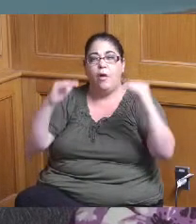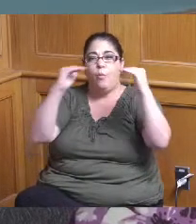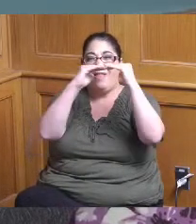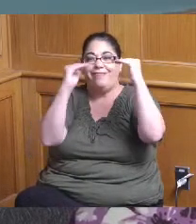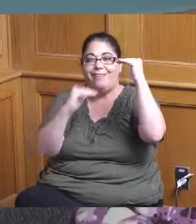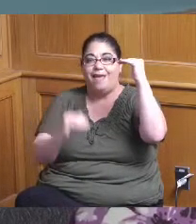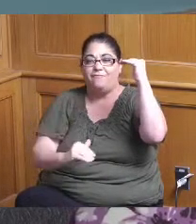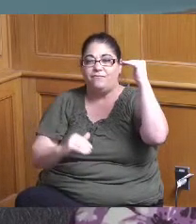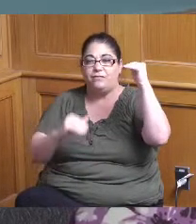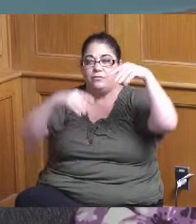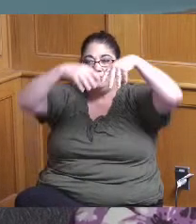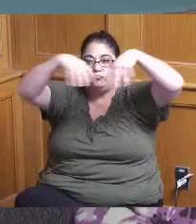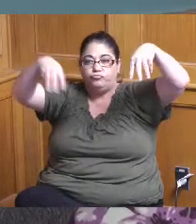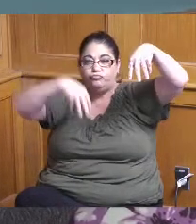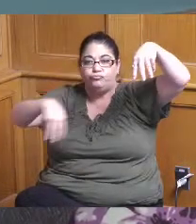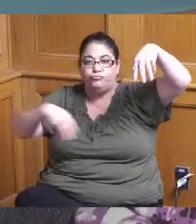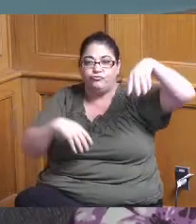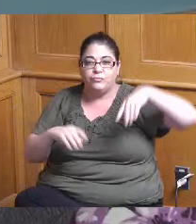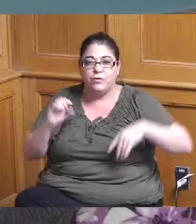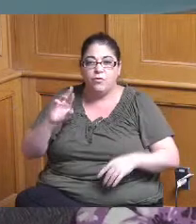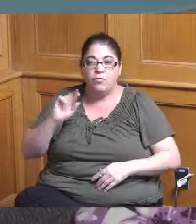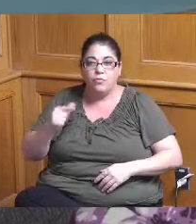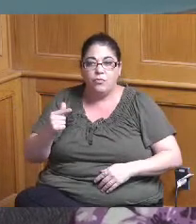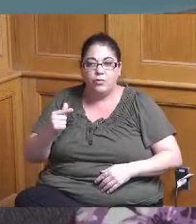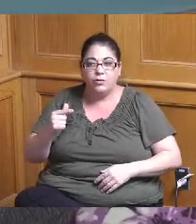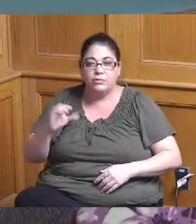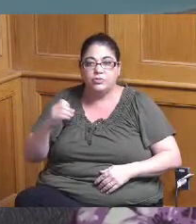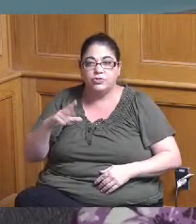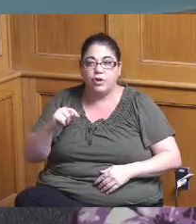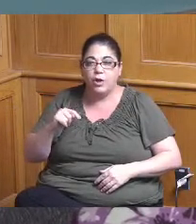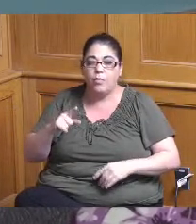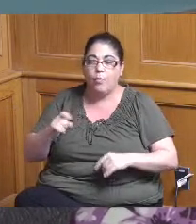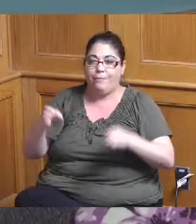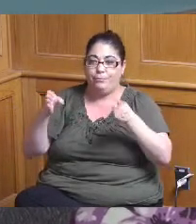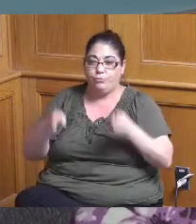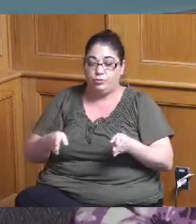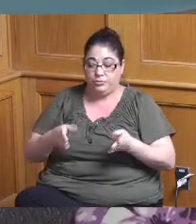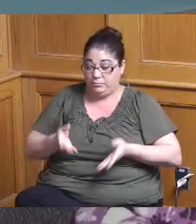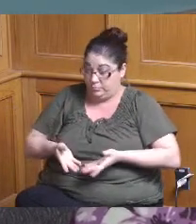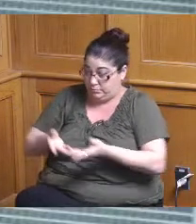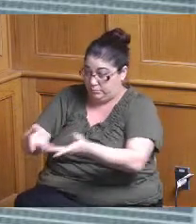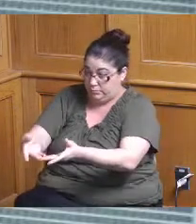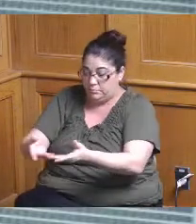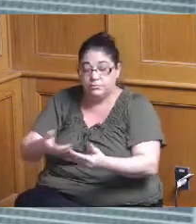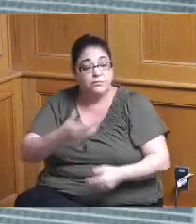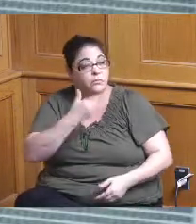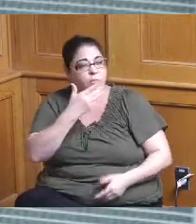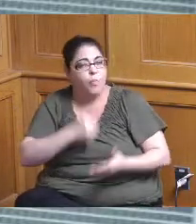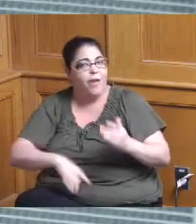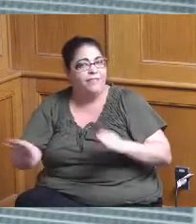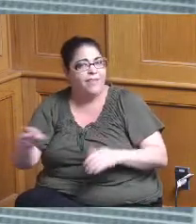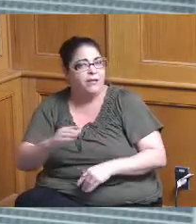or would they be at what level is this person that's a good question so right now this is